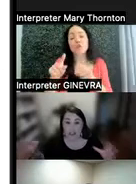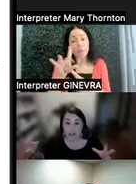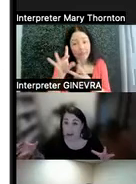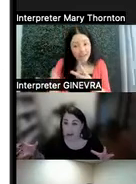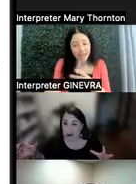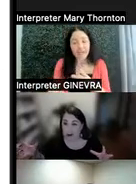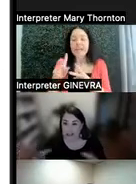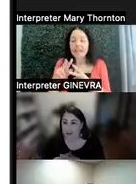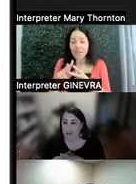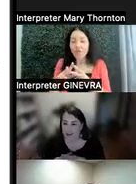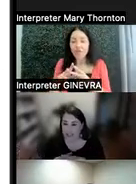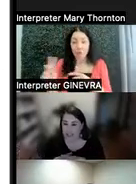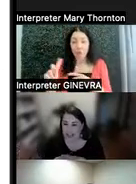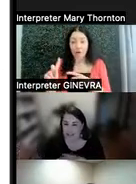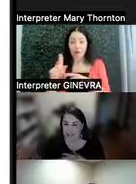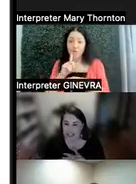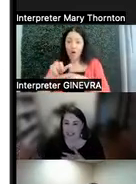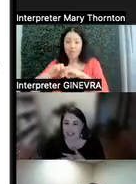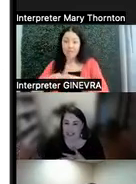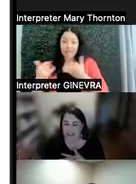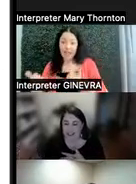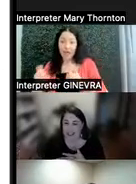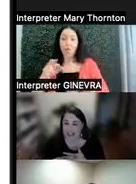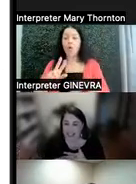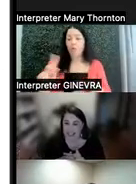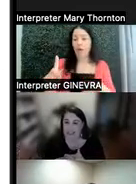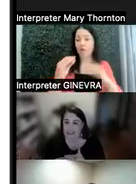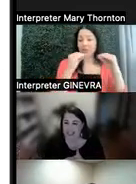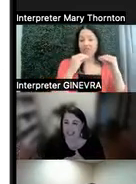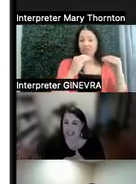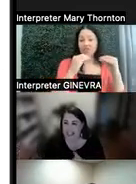in remote learning or remote teaching. Yes, fluorescent lighting.